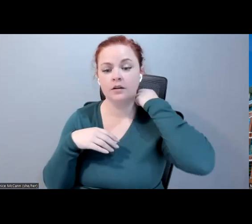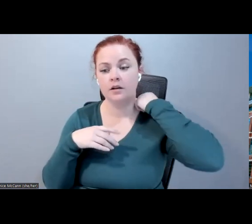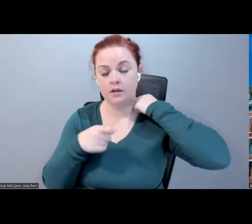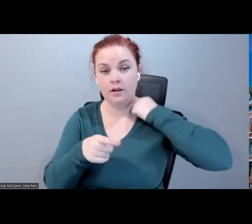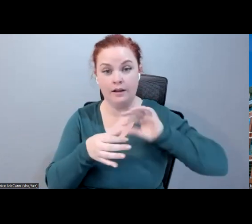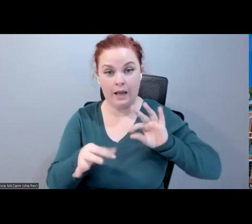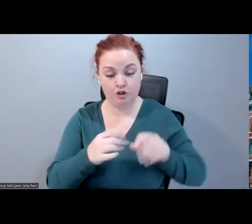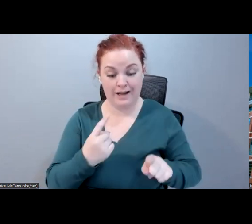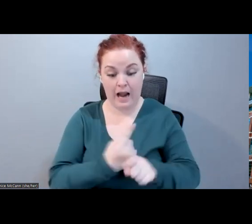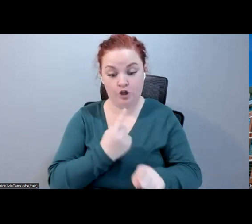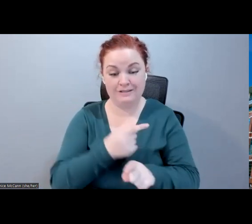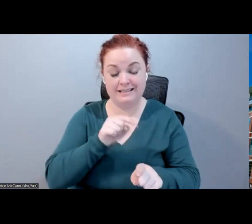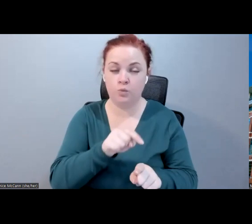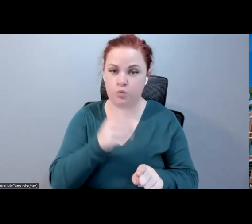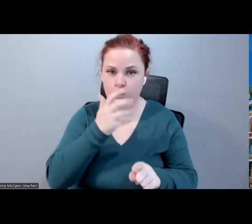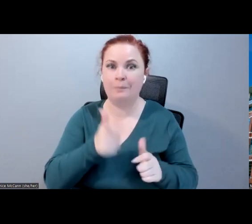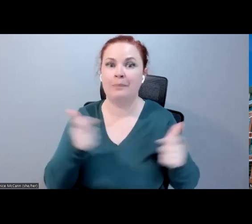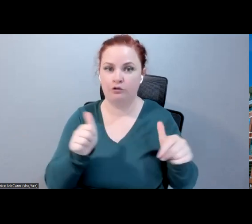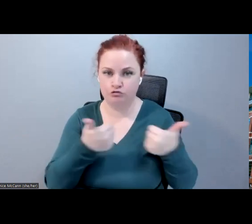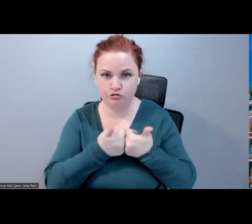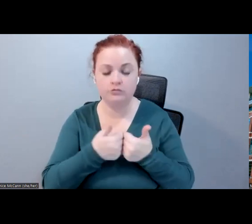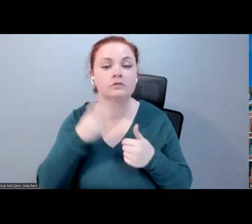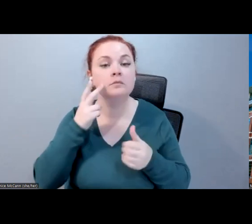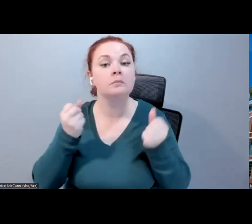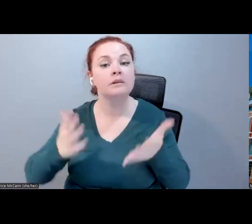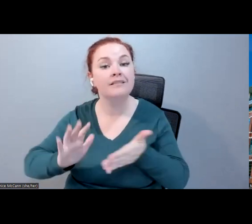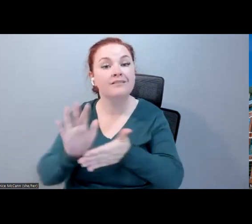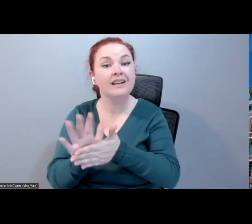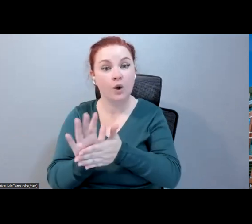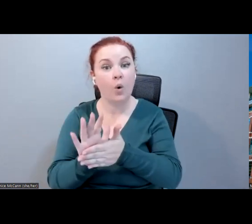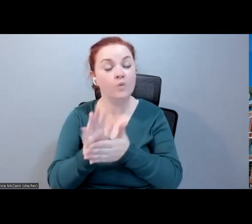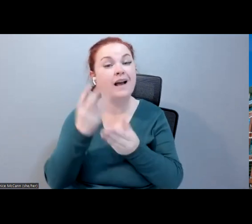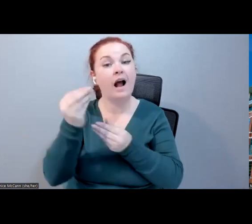problem. I see a lot of video content out there, and assuming